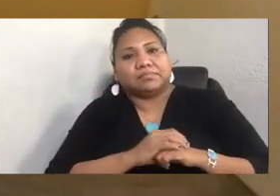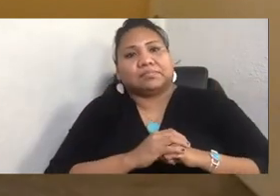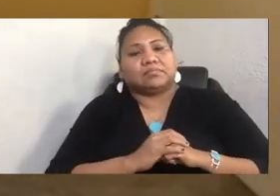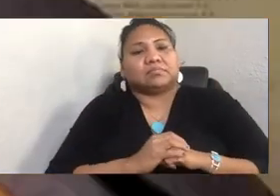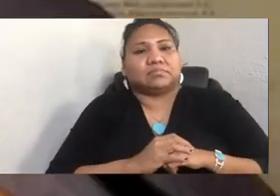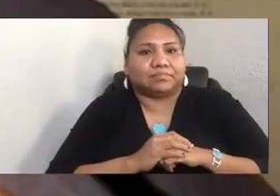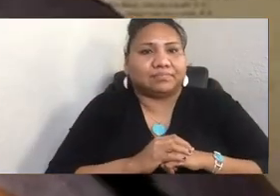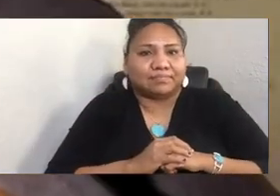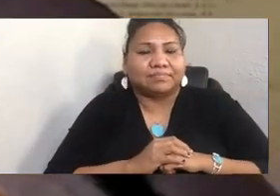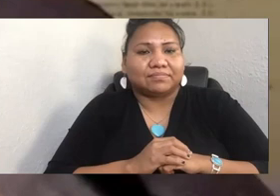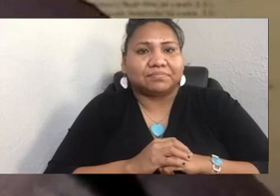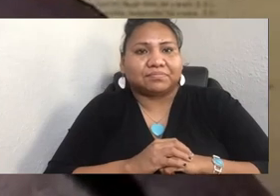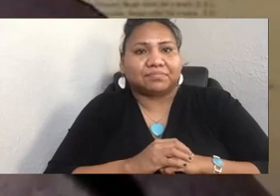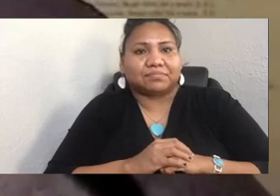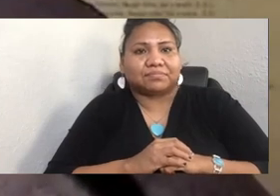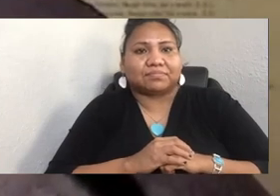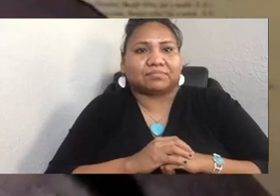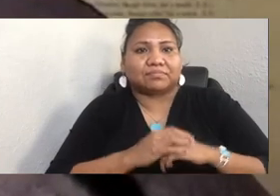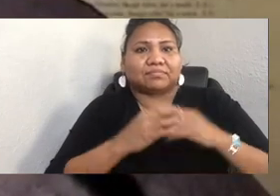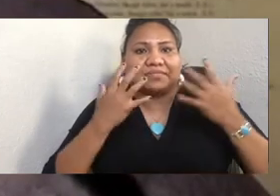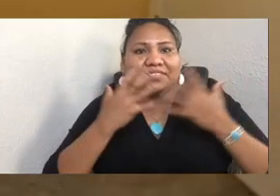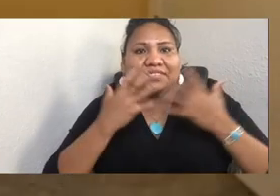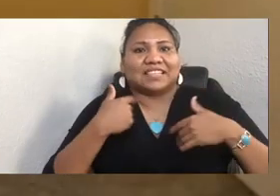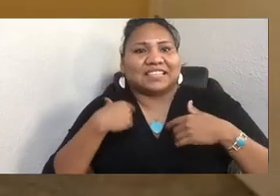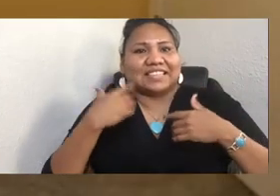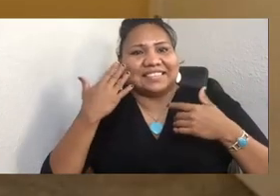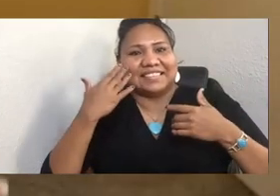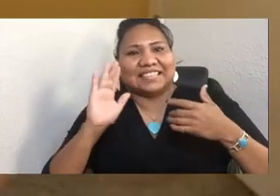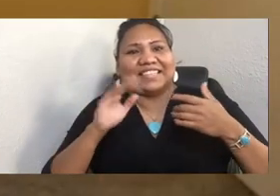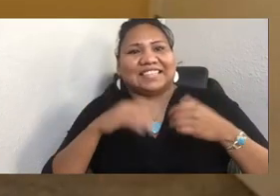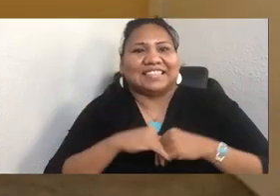That's awesome. You know, like, I don't know. I really don't know either. Like, I'm a photographer, so--